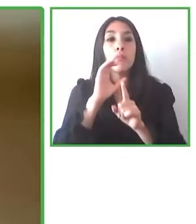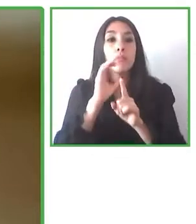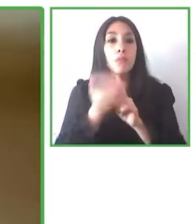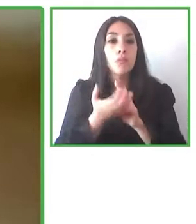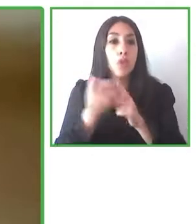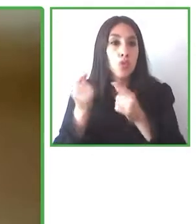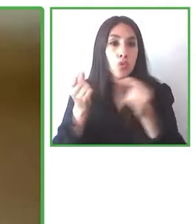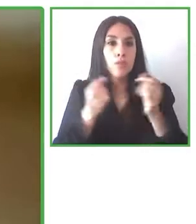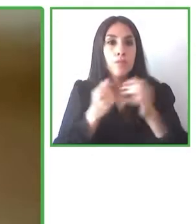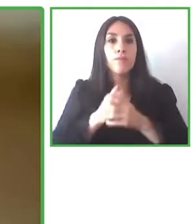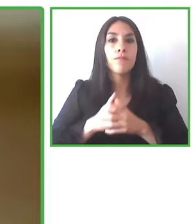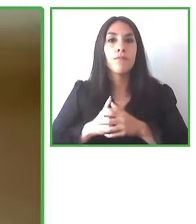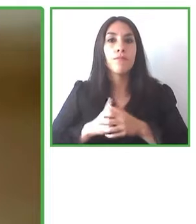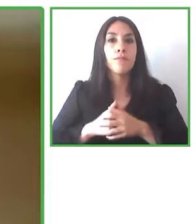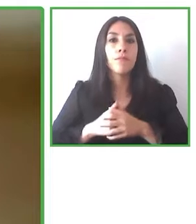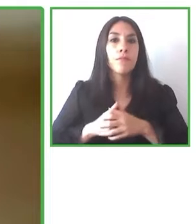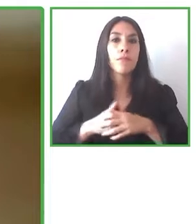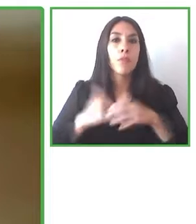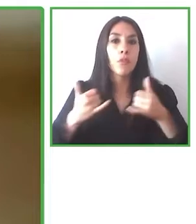that you take advantage of technology to do so.